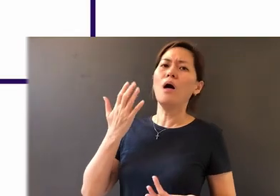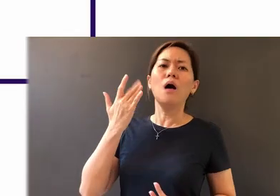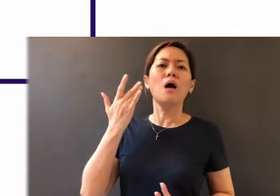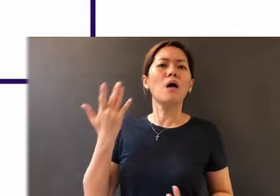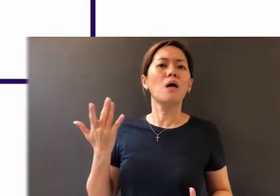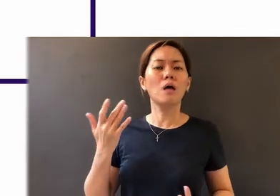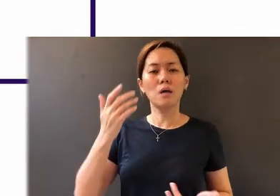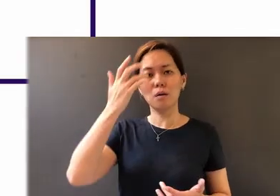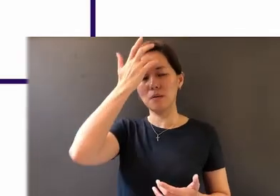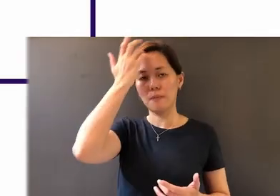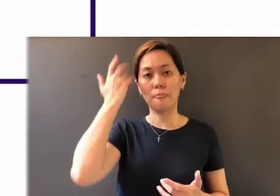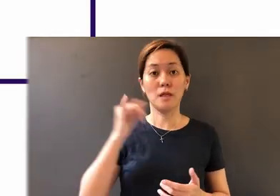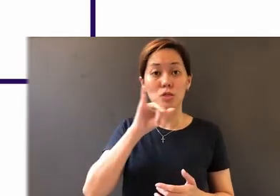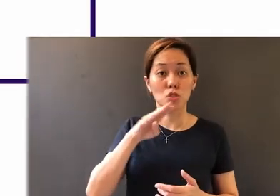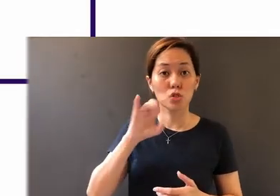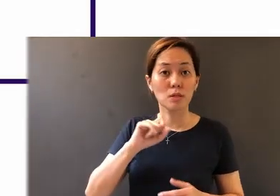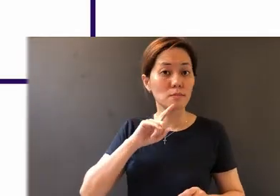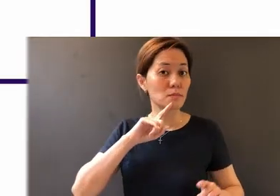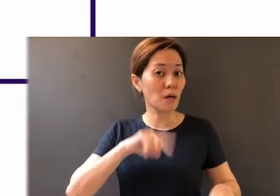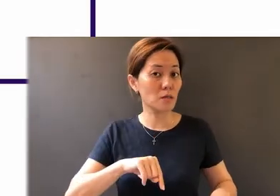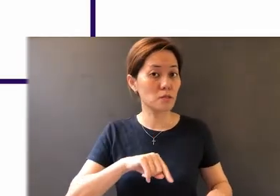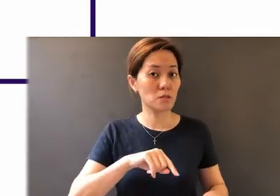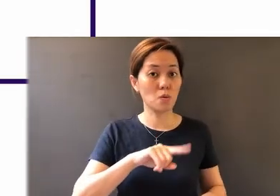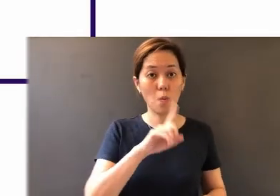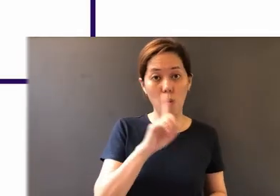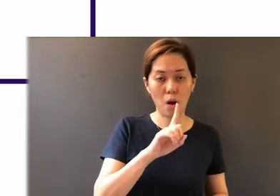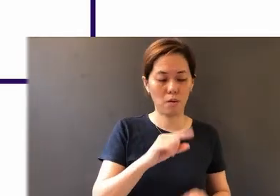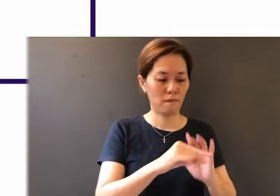And James answered that question in verse 2 to 4: